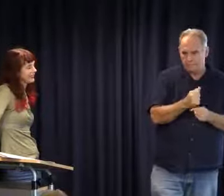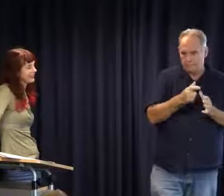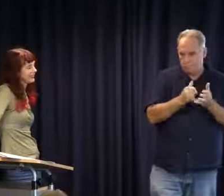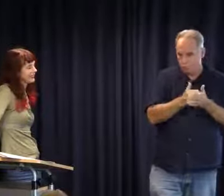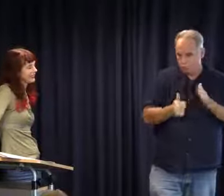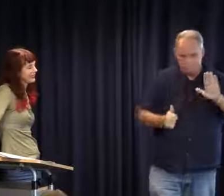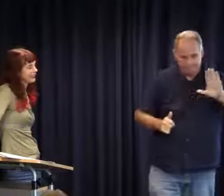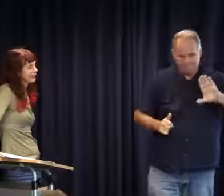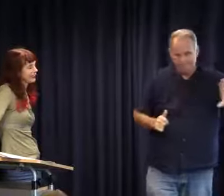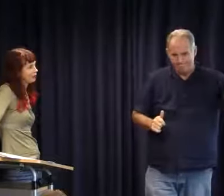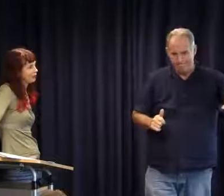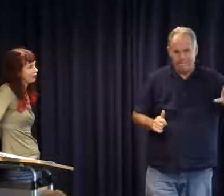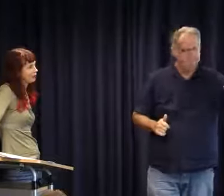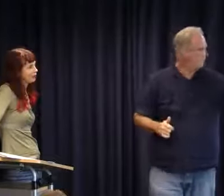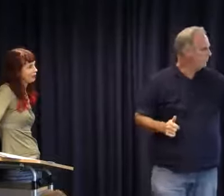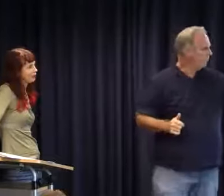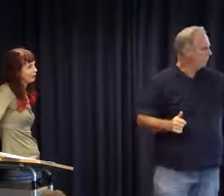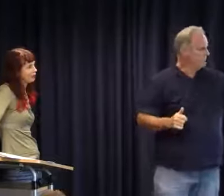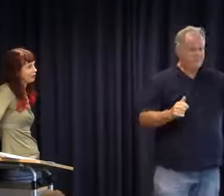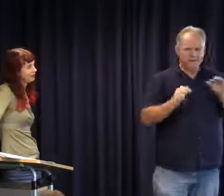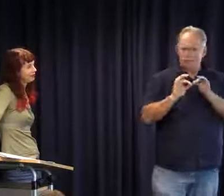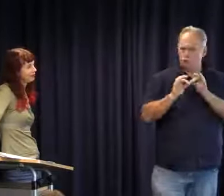talk before and it is just a load of crap because, as usual, we get the same spin from